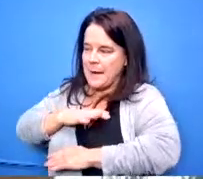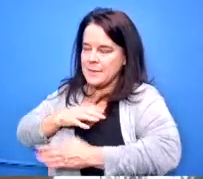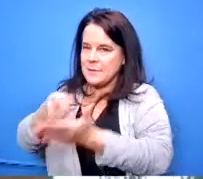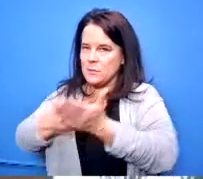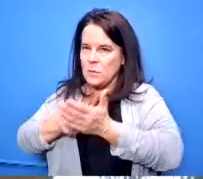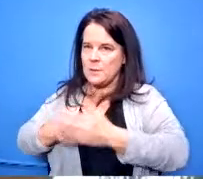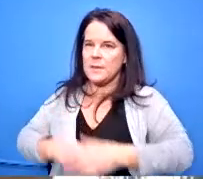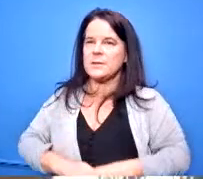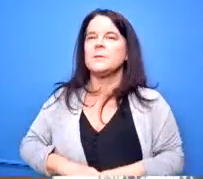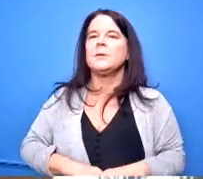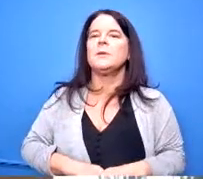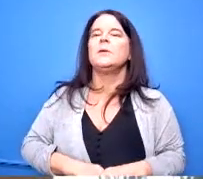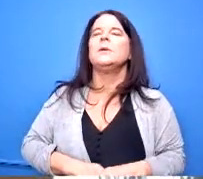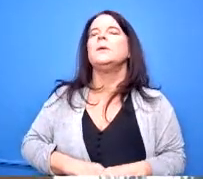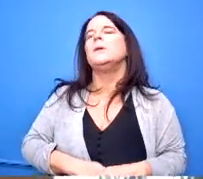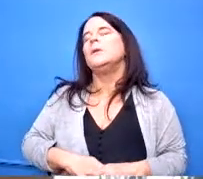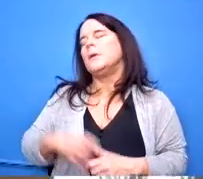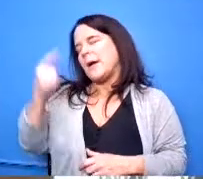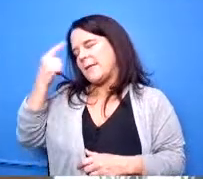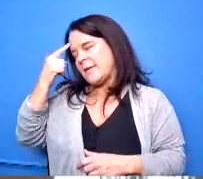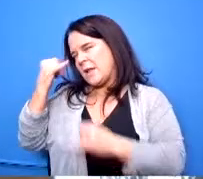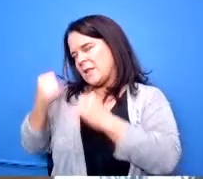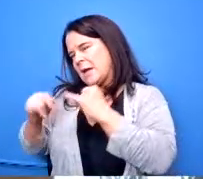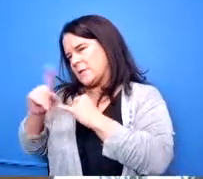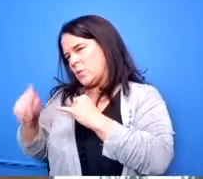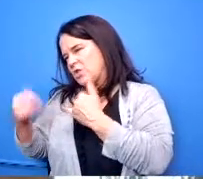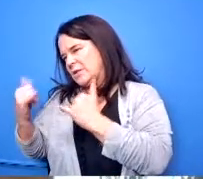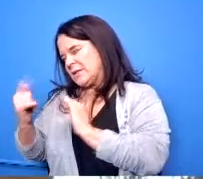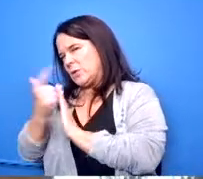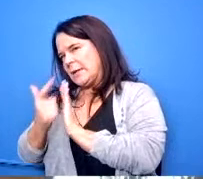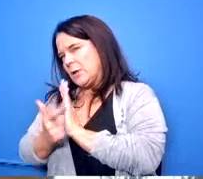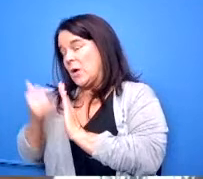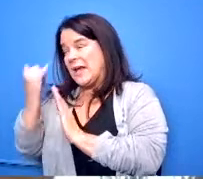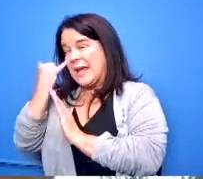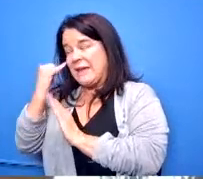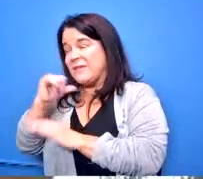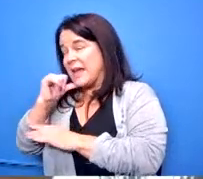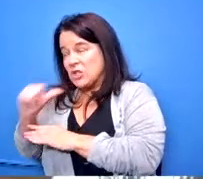yeah and i think my last is still a legal question if they don't meet those requirements because it's